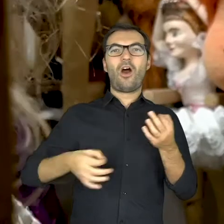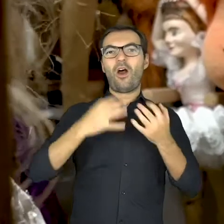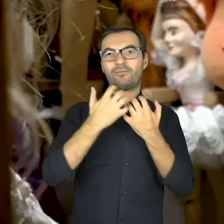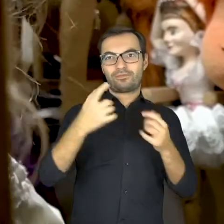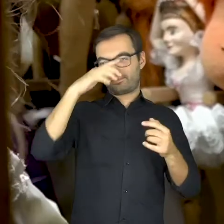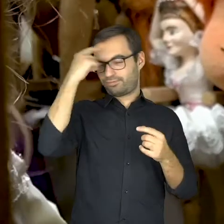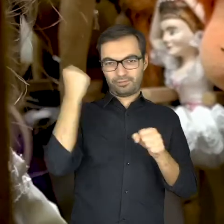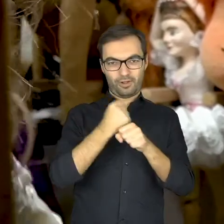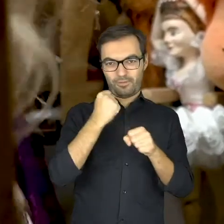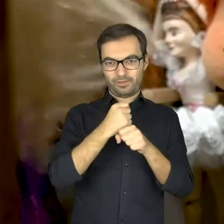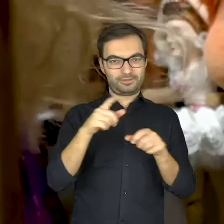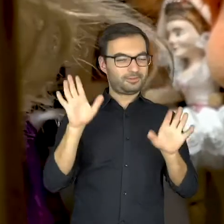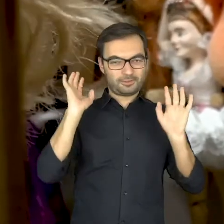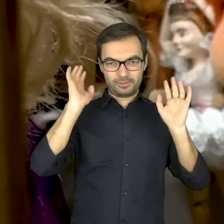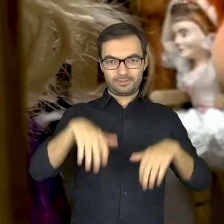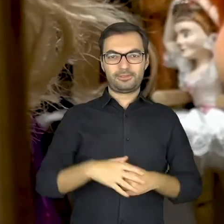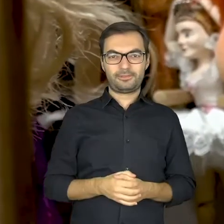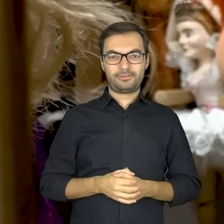chrr… chrrr…